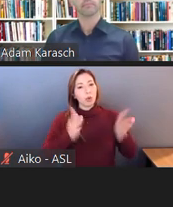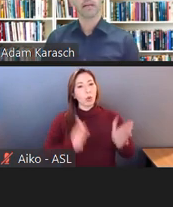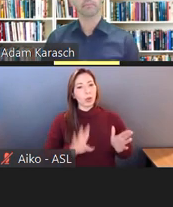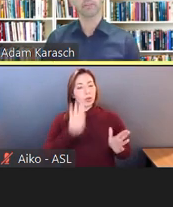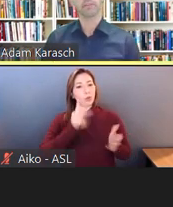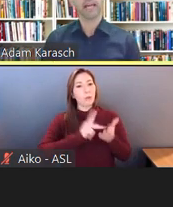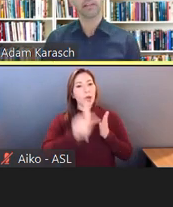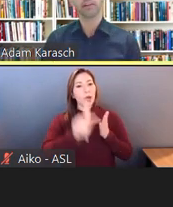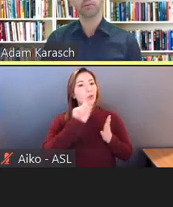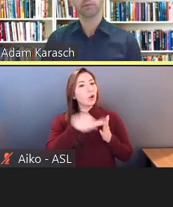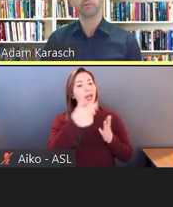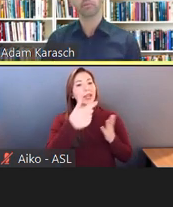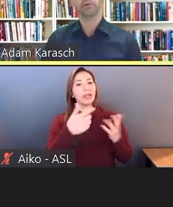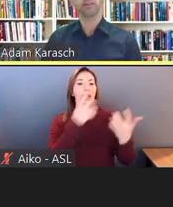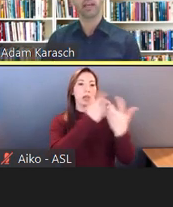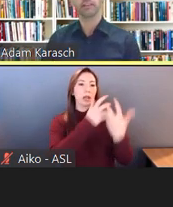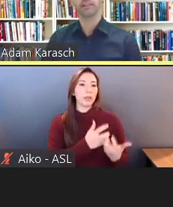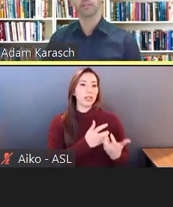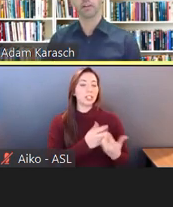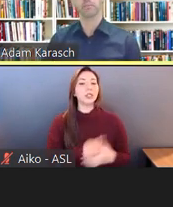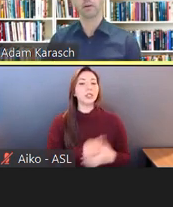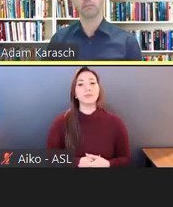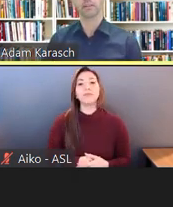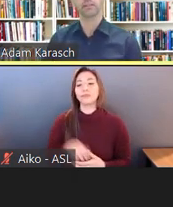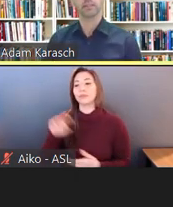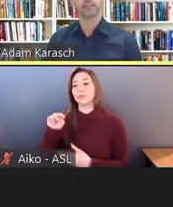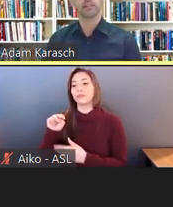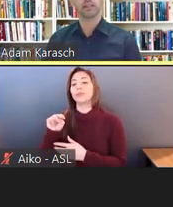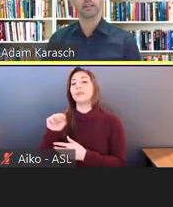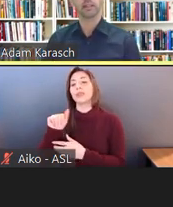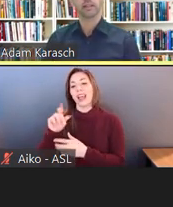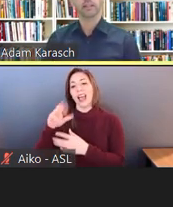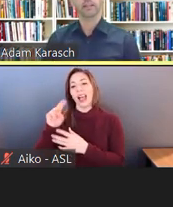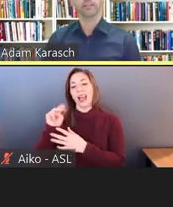I might just add here with the bonus case that you talked about, Michael, is